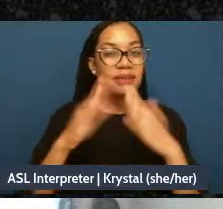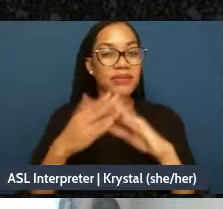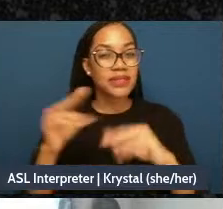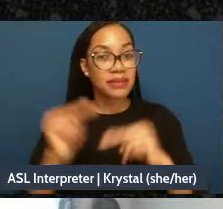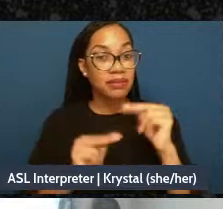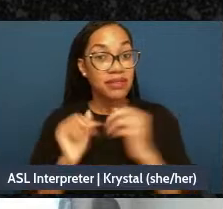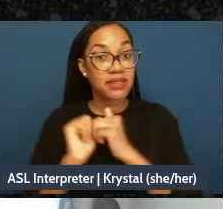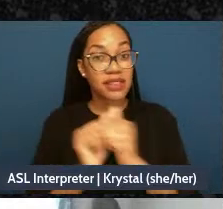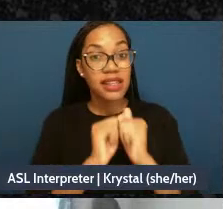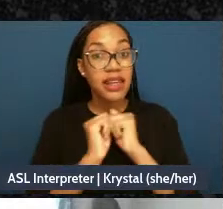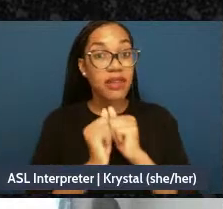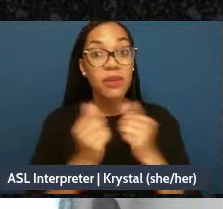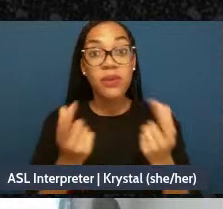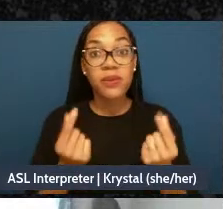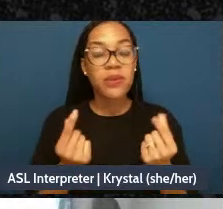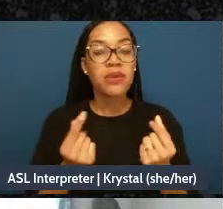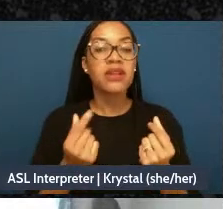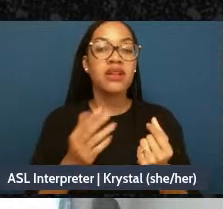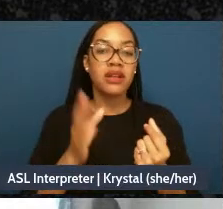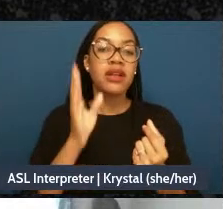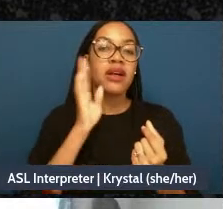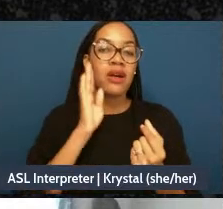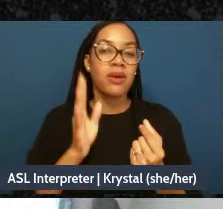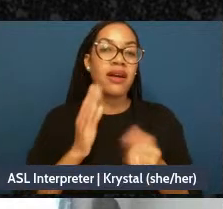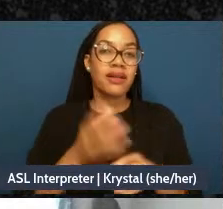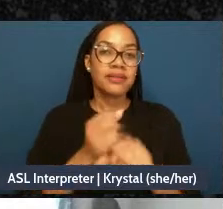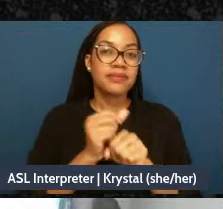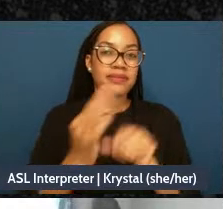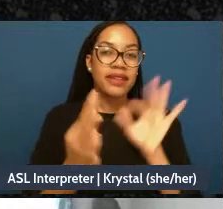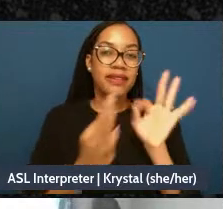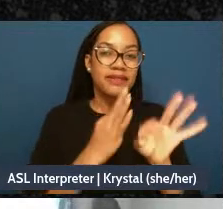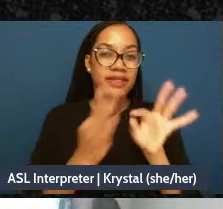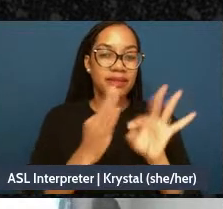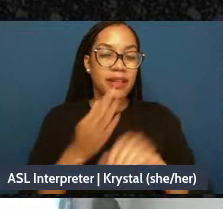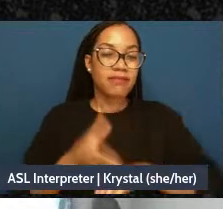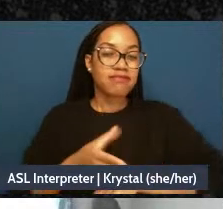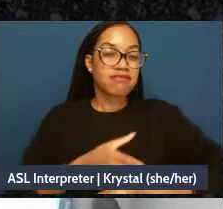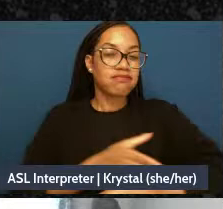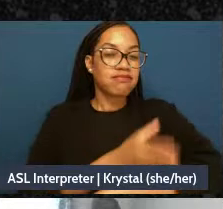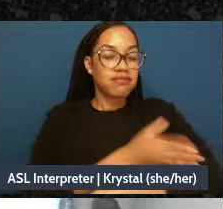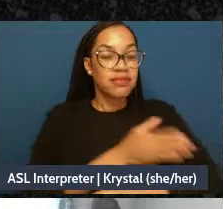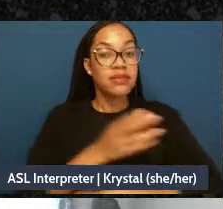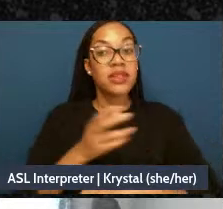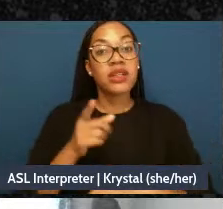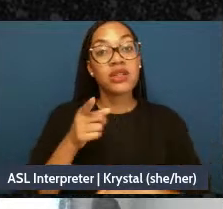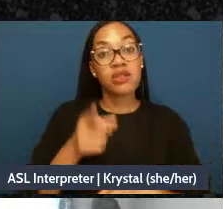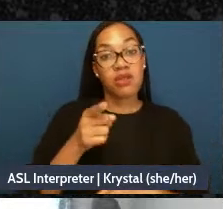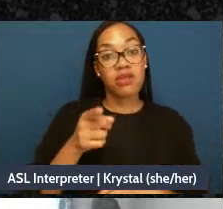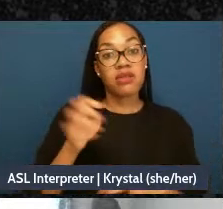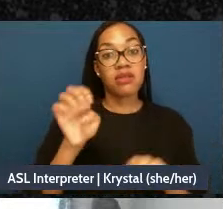can please do us a favor, we're gonna drop it into the link to the chat and please fill out a really